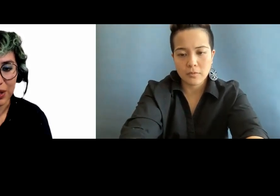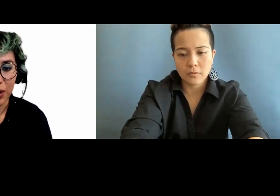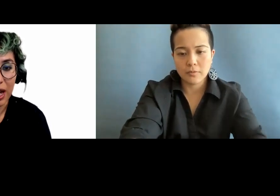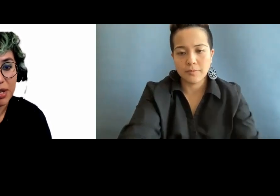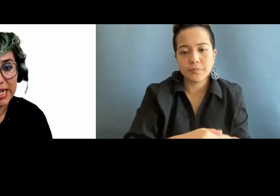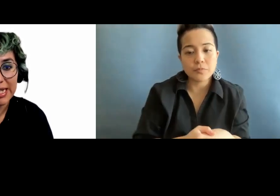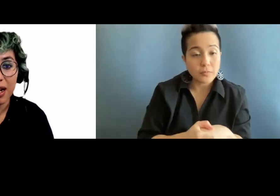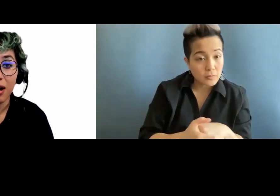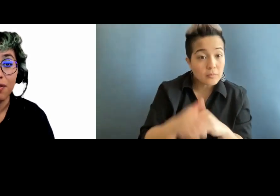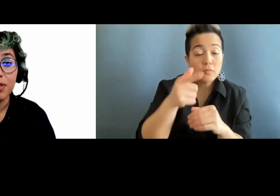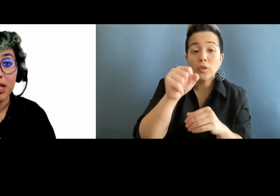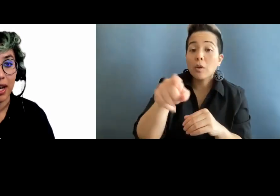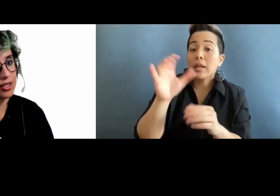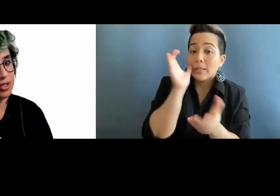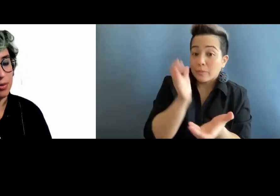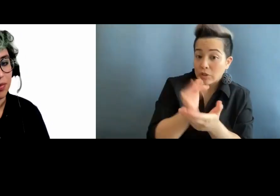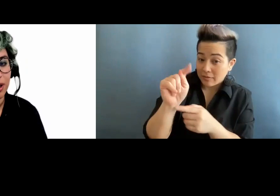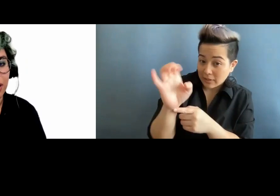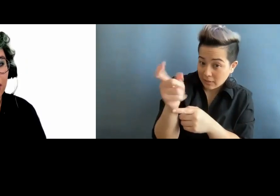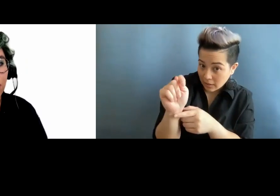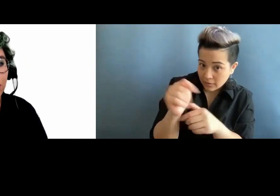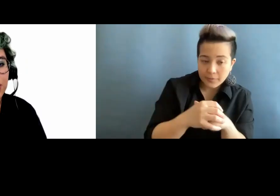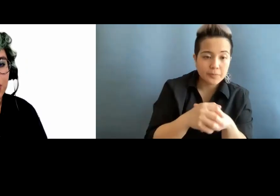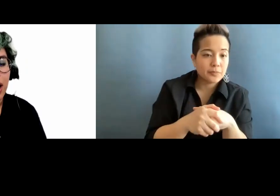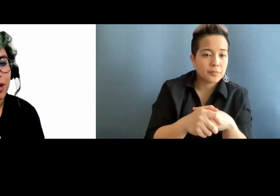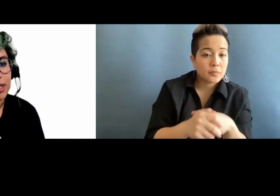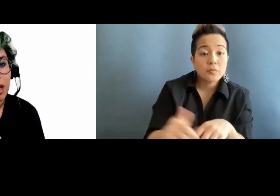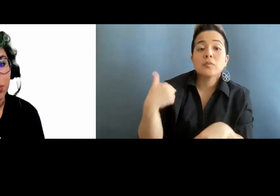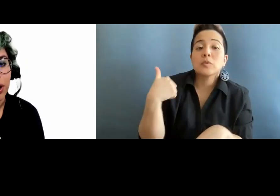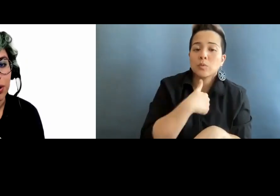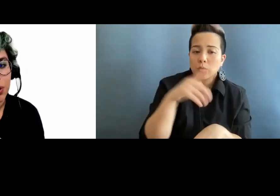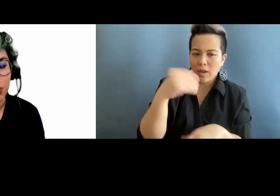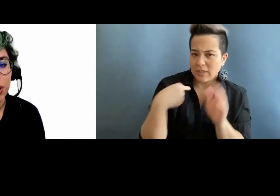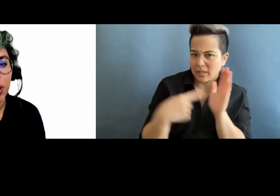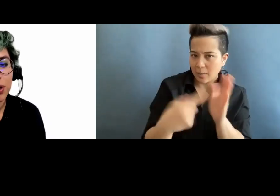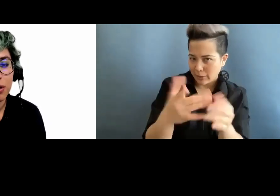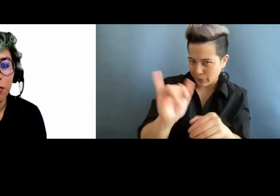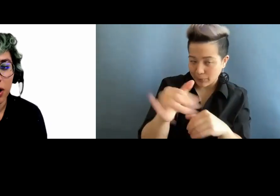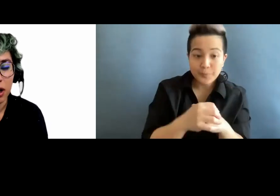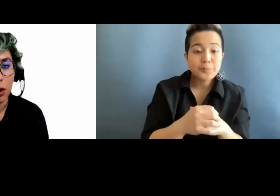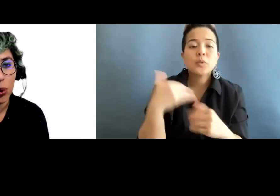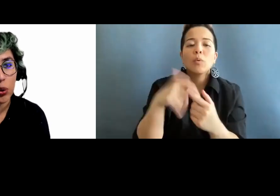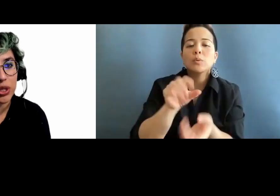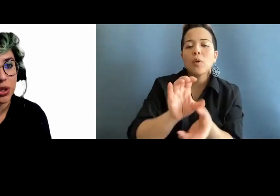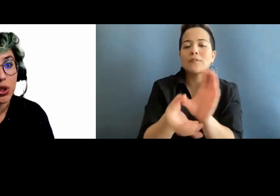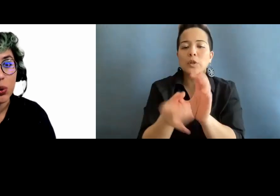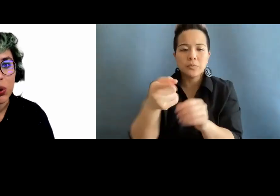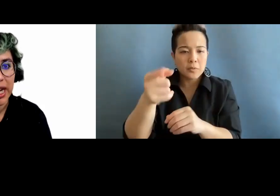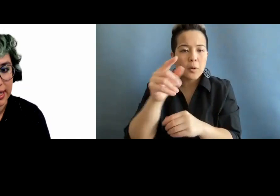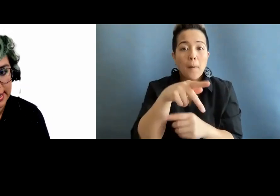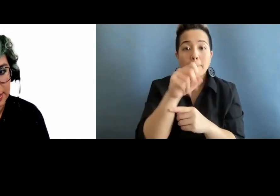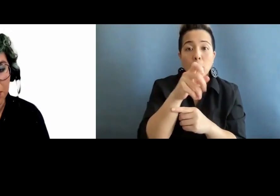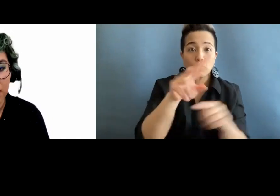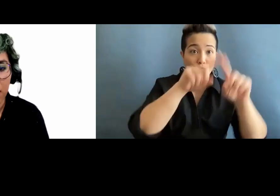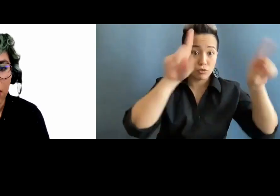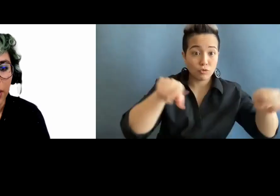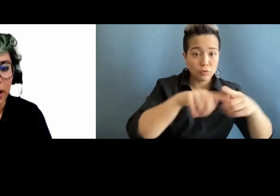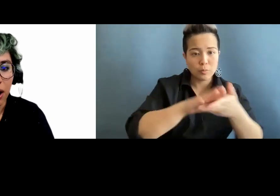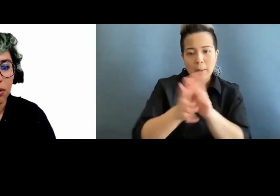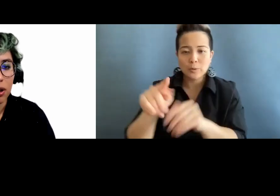So images of text. We do have an example here too. We want to convert a poster to text. Right now,